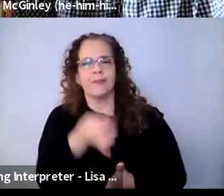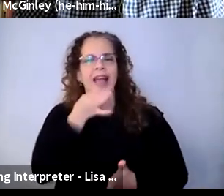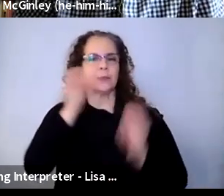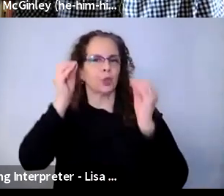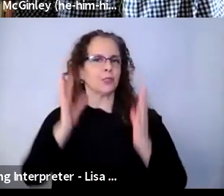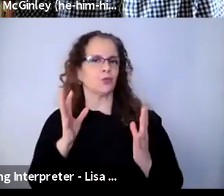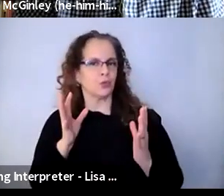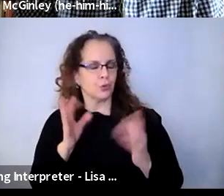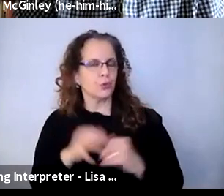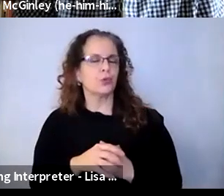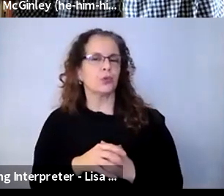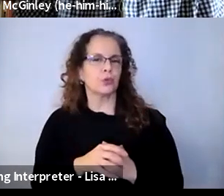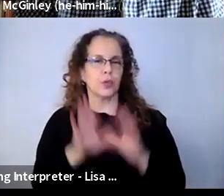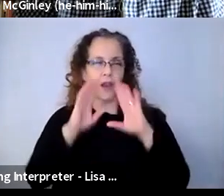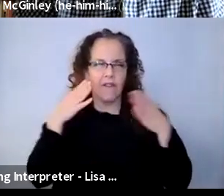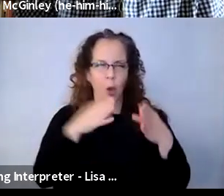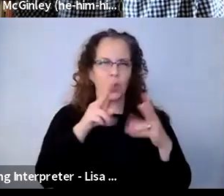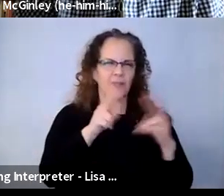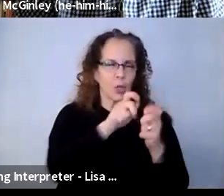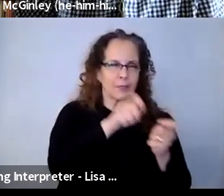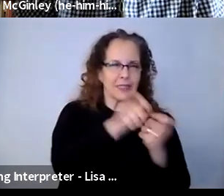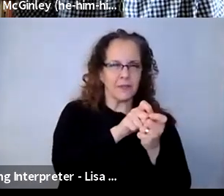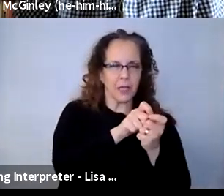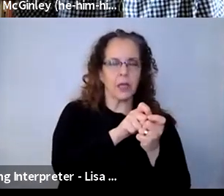on very specific techniques and some activities. And we use